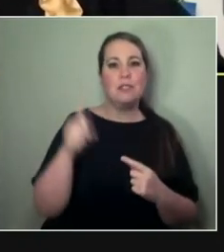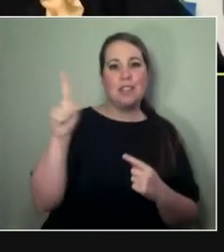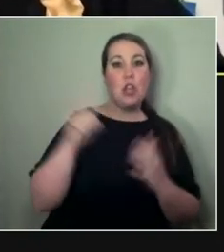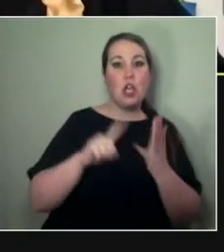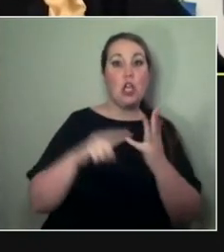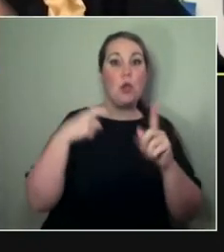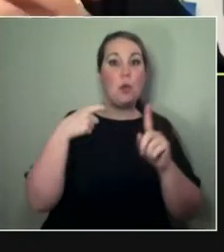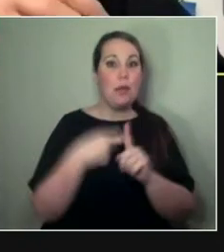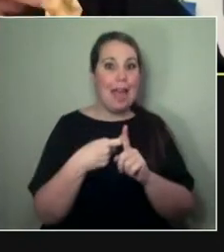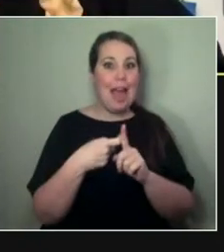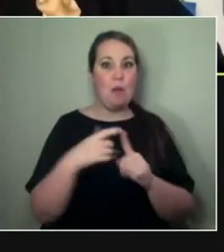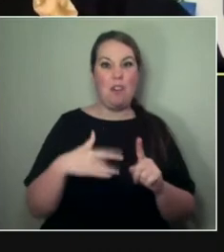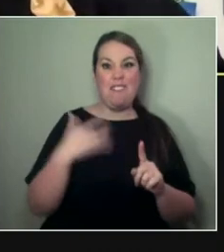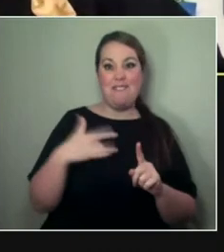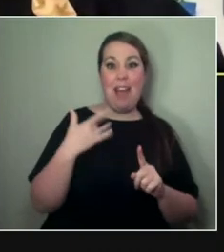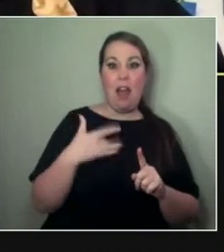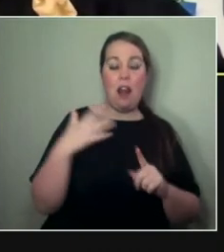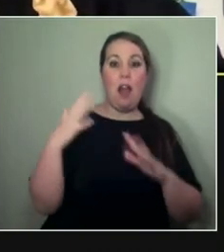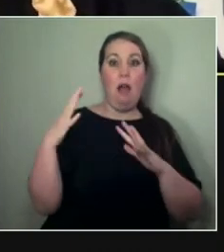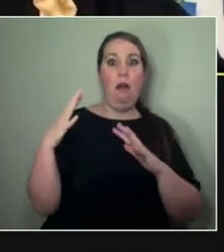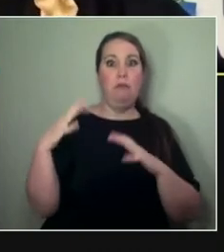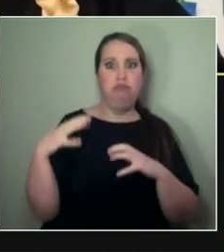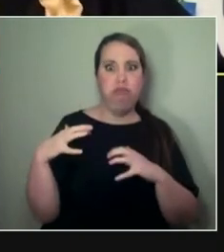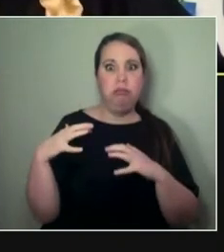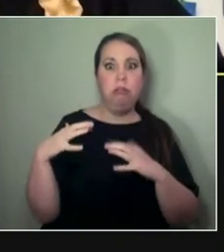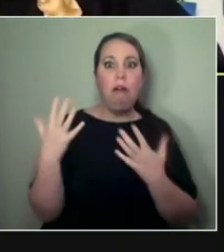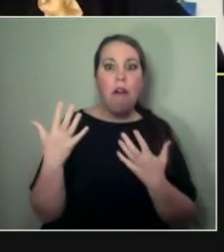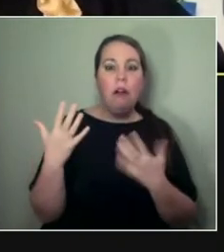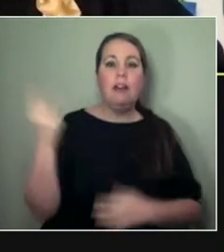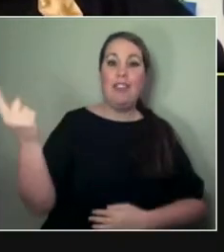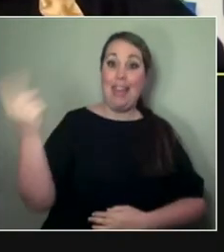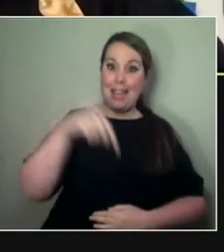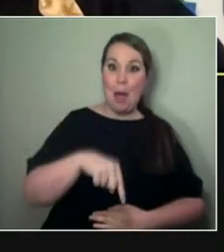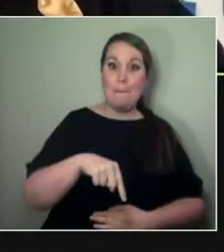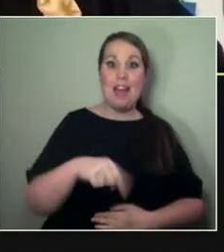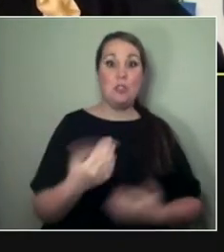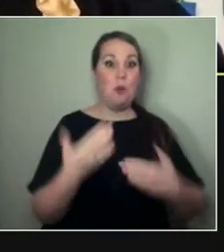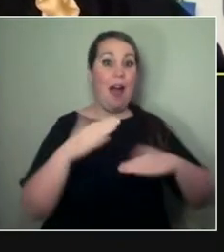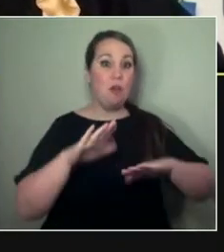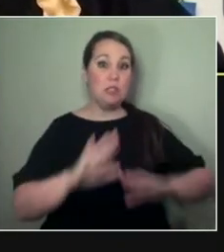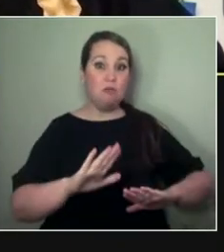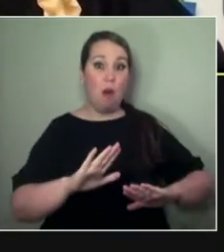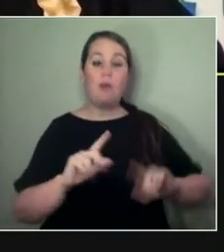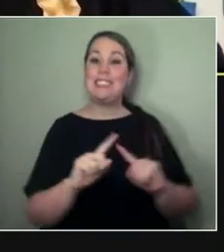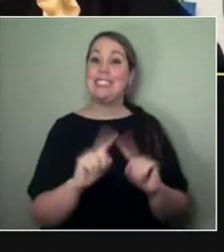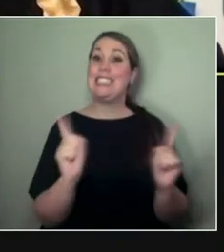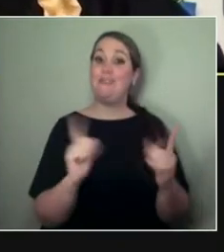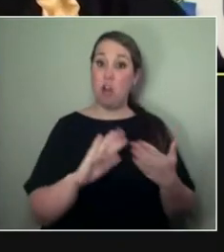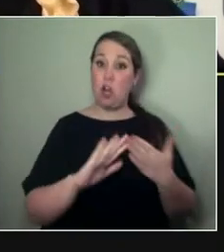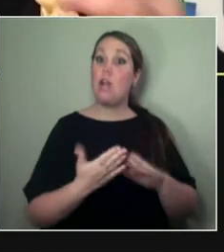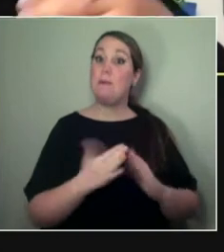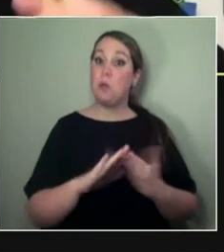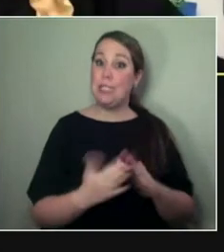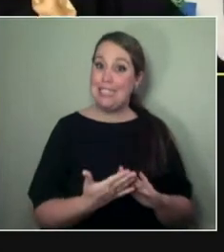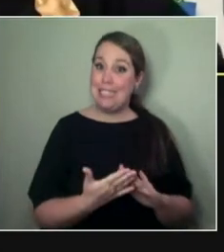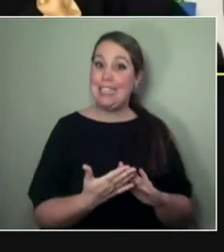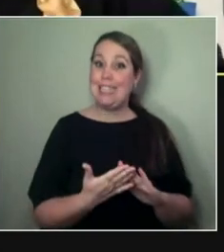So, I've, like, come back to Aotearoa and I'm part of this different community that's, again, trying, like, reintegrating,